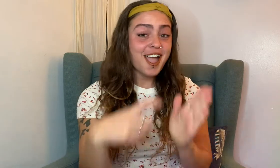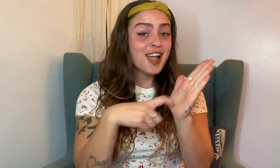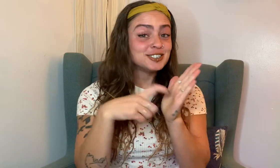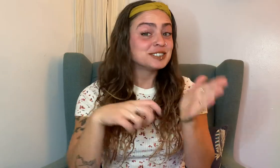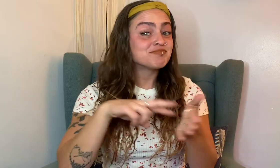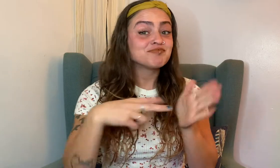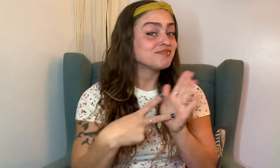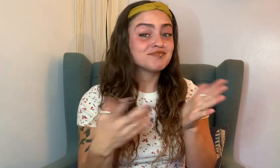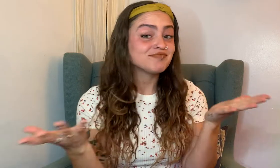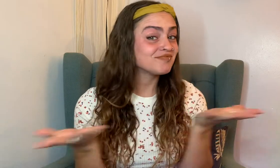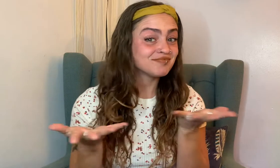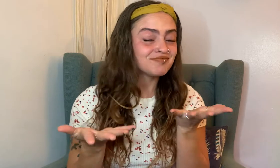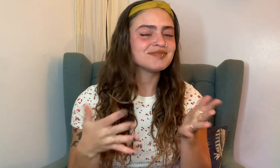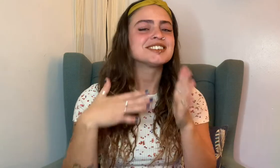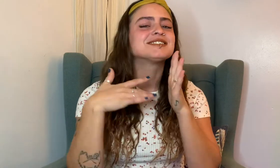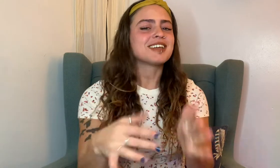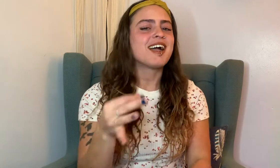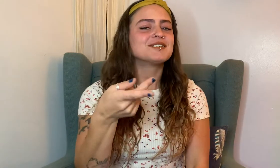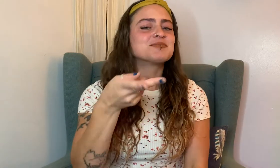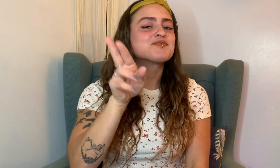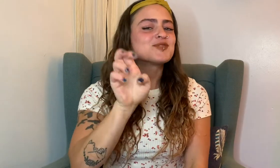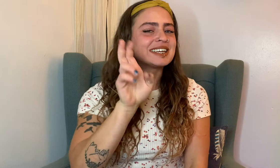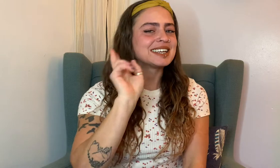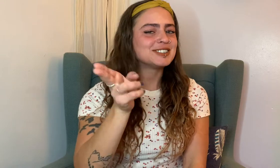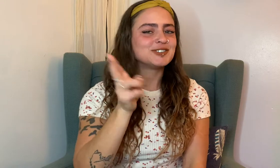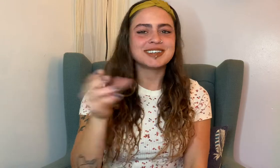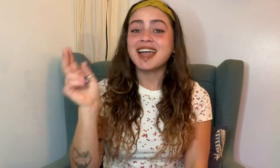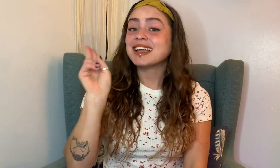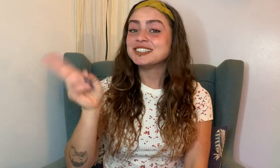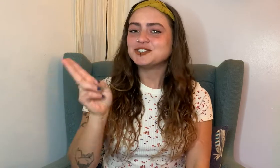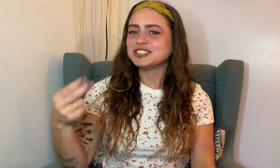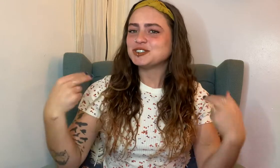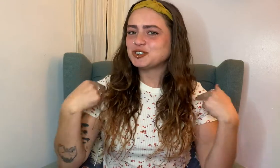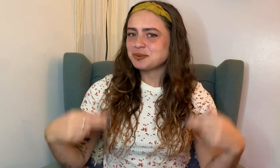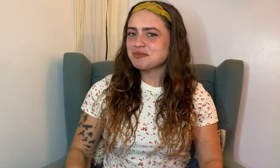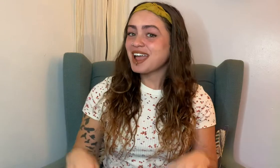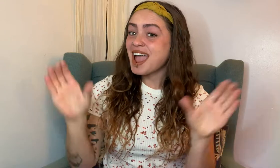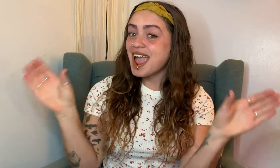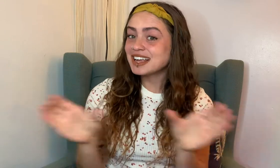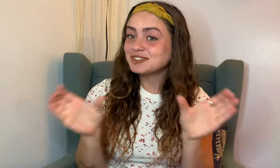Archaeology is the study of prehistoric and historic human activities